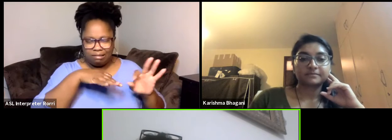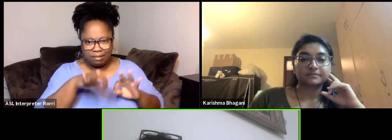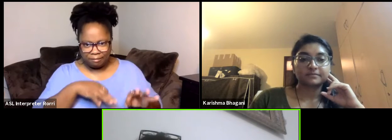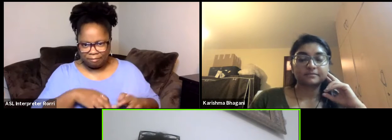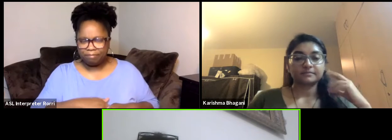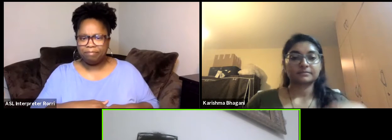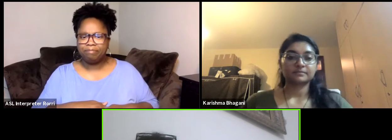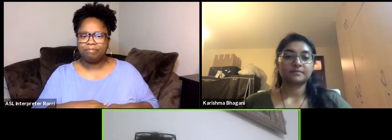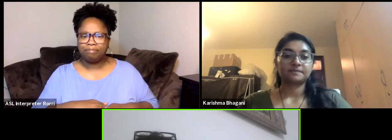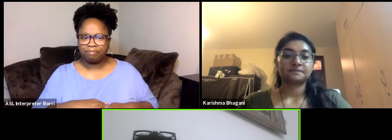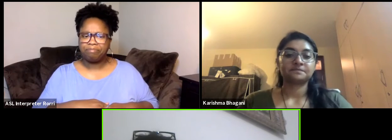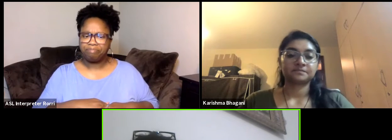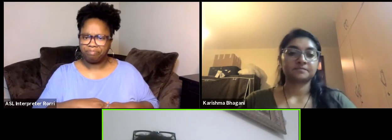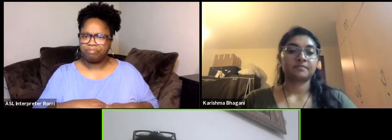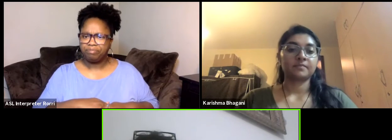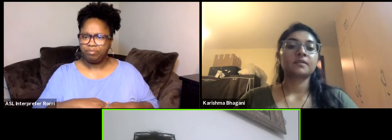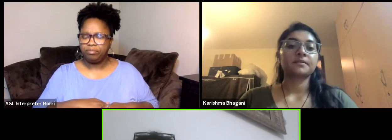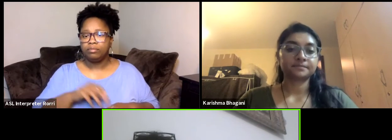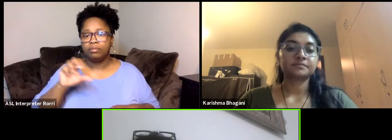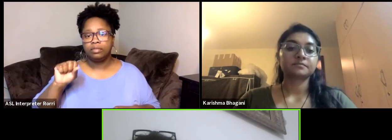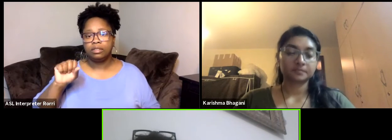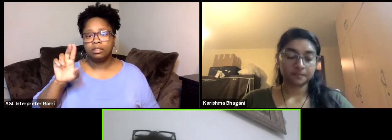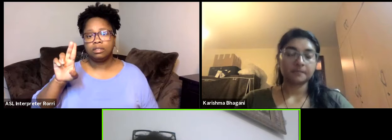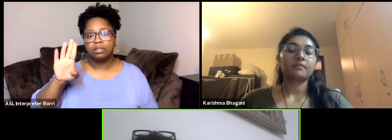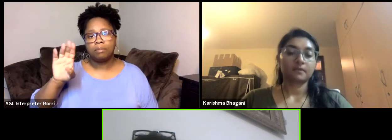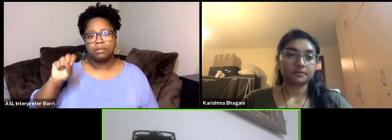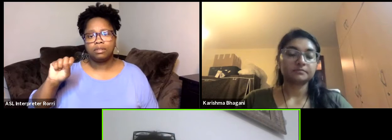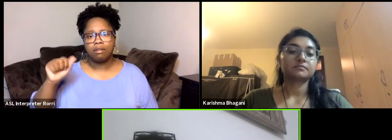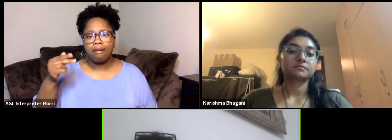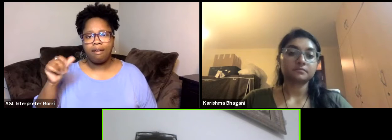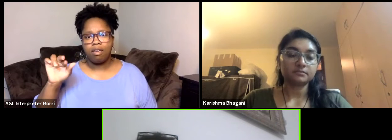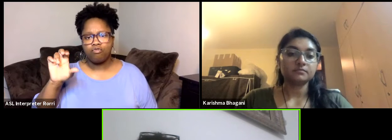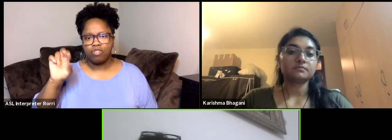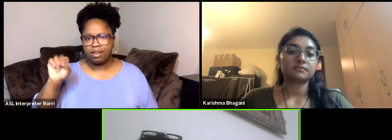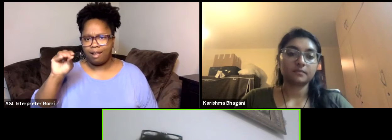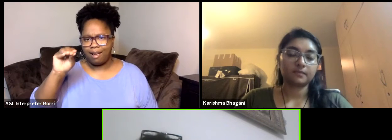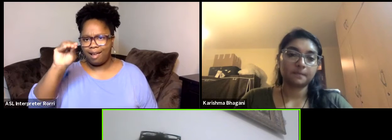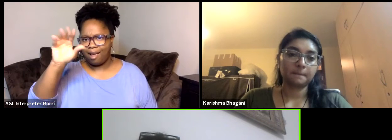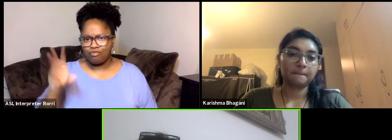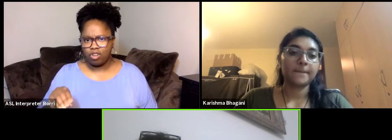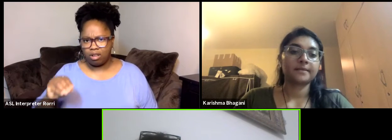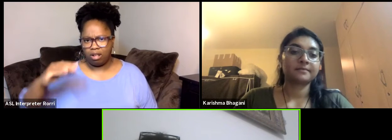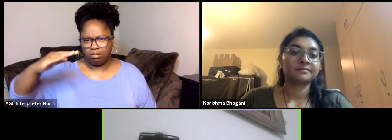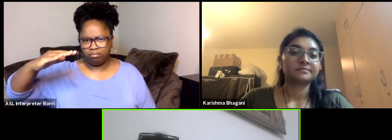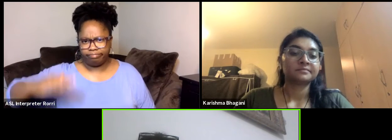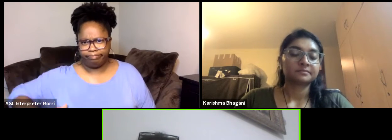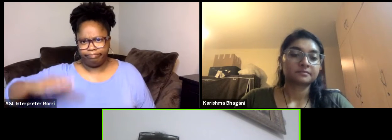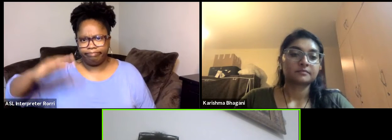to the Sub-Saharan part of the continent. There is also an increased empowerment